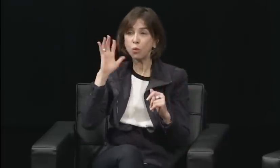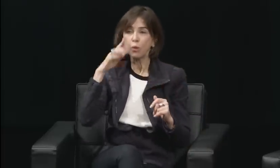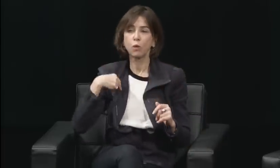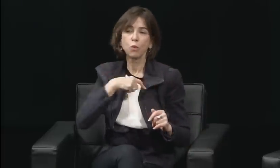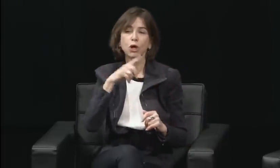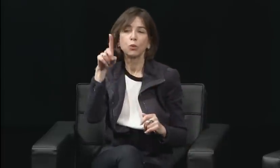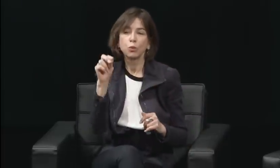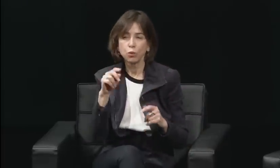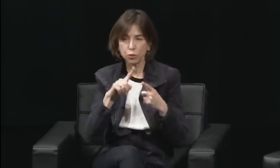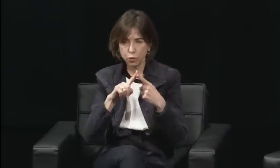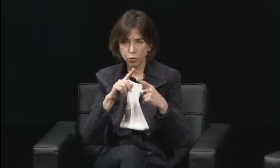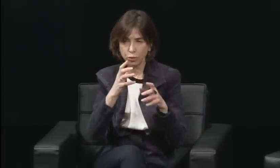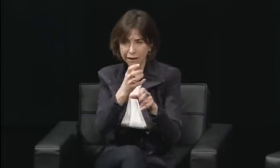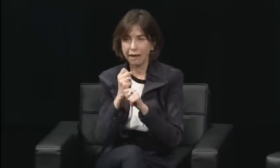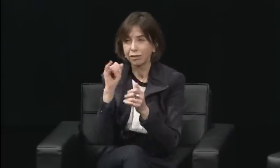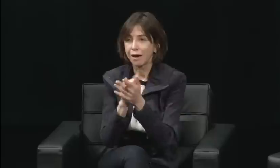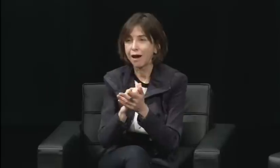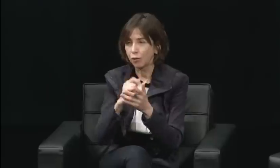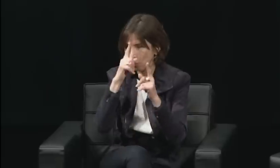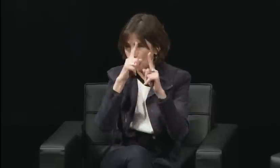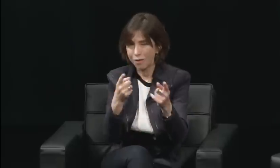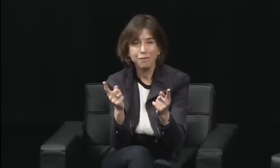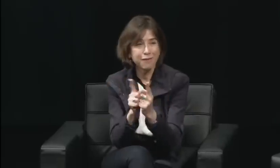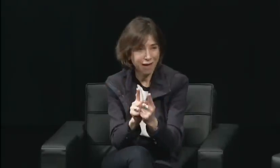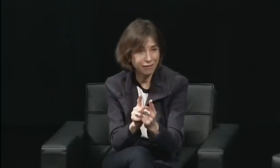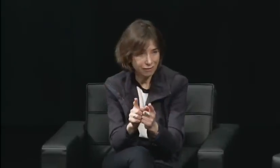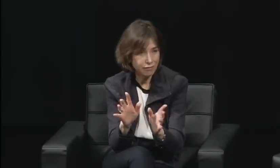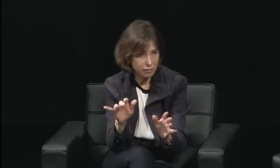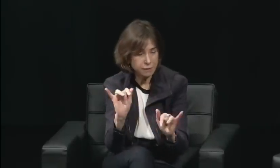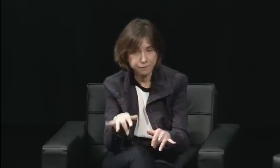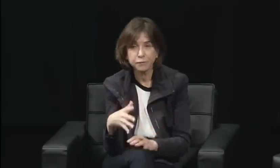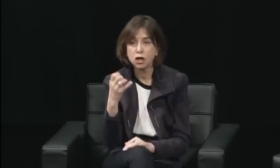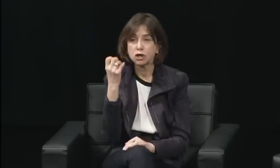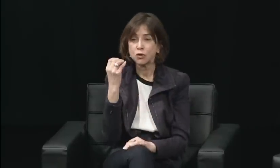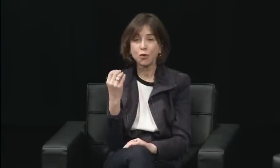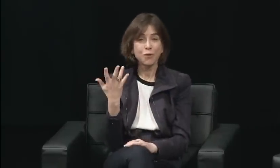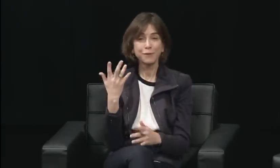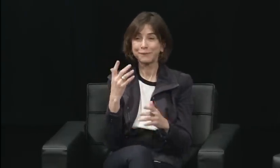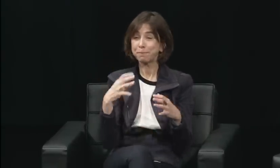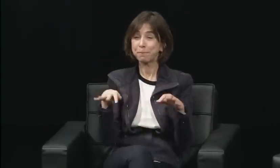How about you, Jackie? Would you remind me of the question?